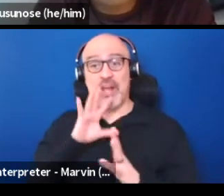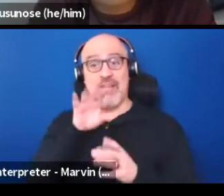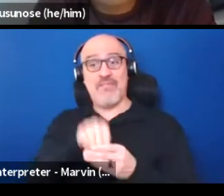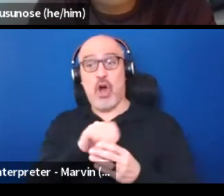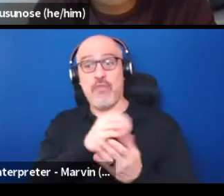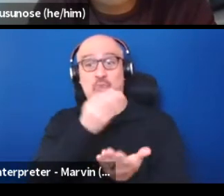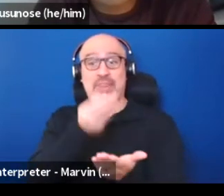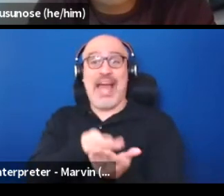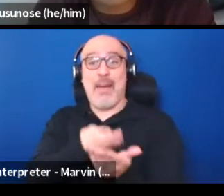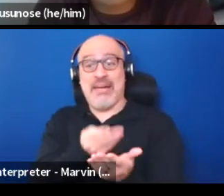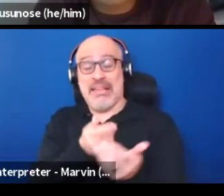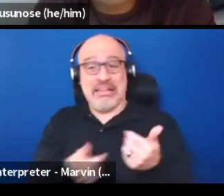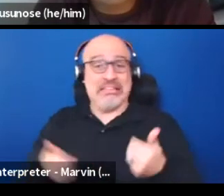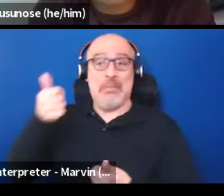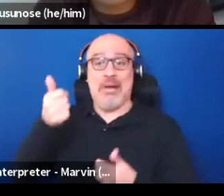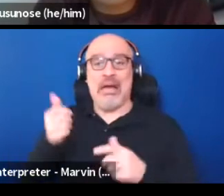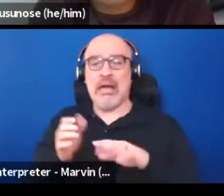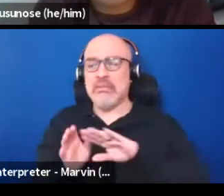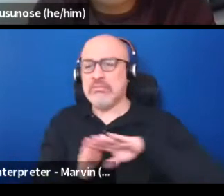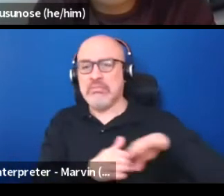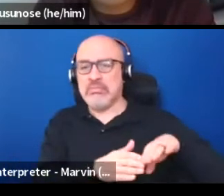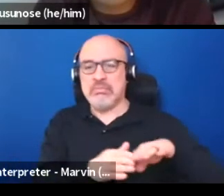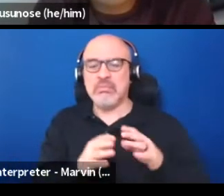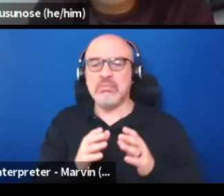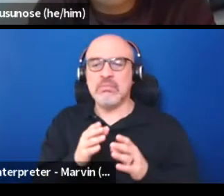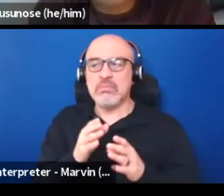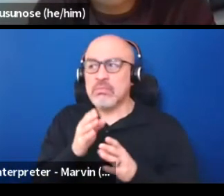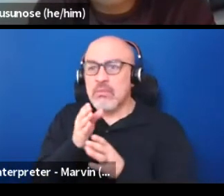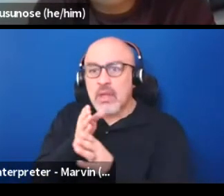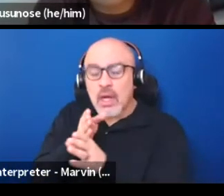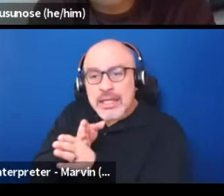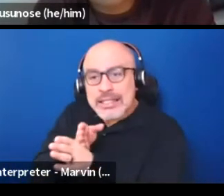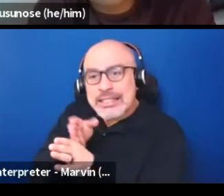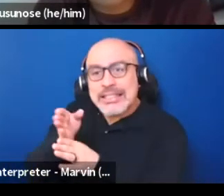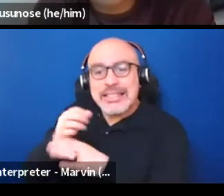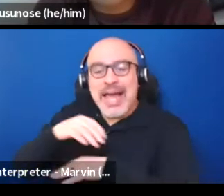We have these main stage seasons which are the cornerstone